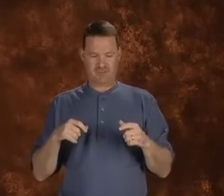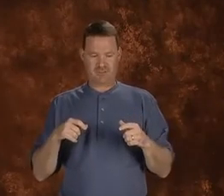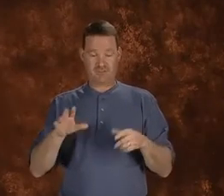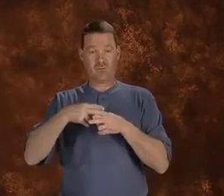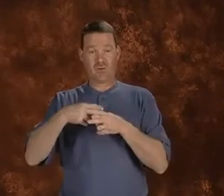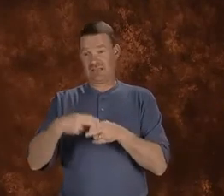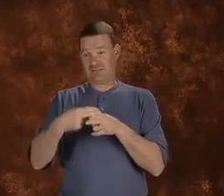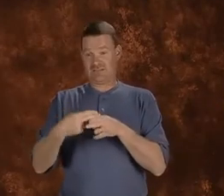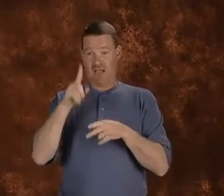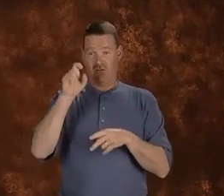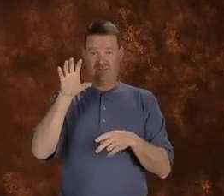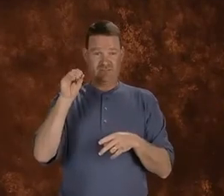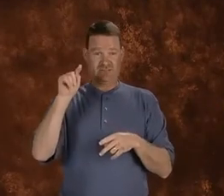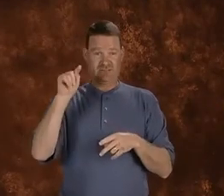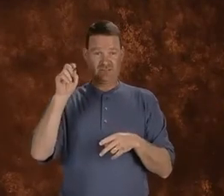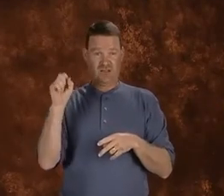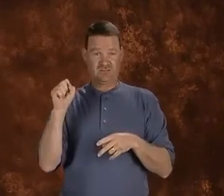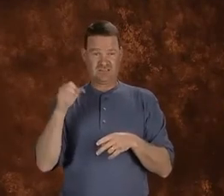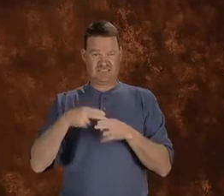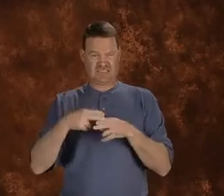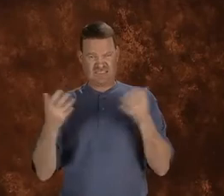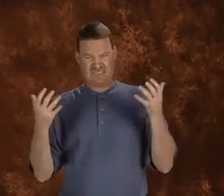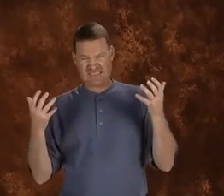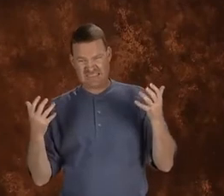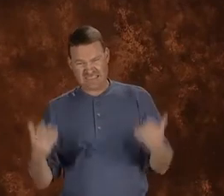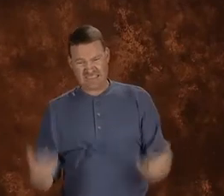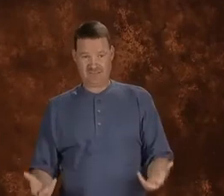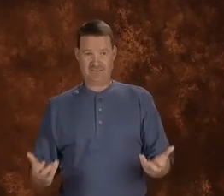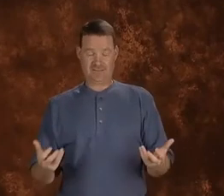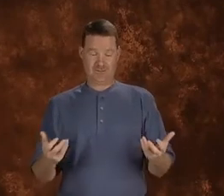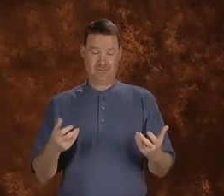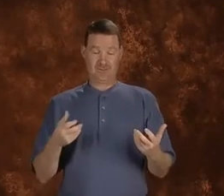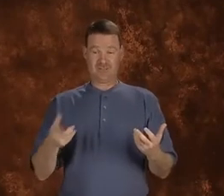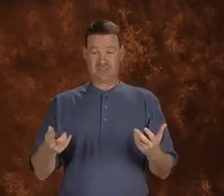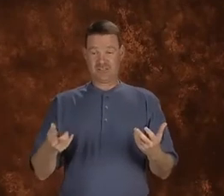Now i'm going to tell you about whales. Whales can grow up to 150 feet long.